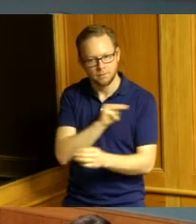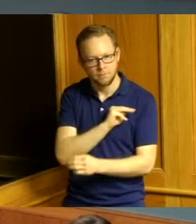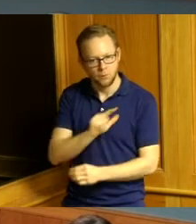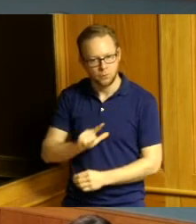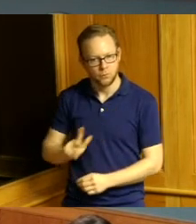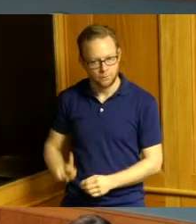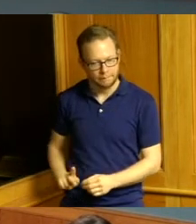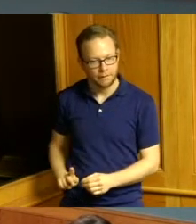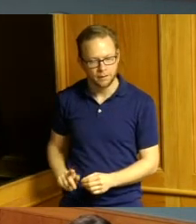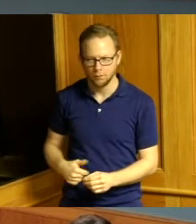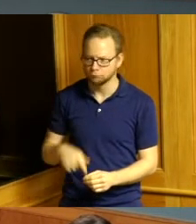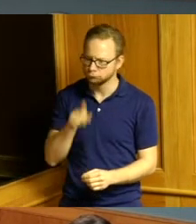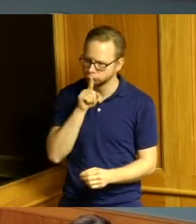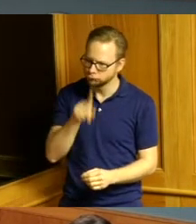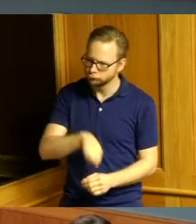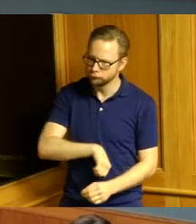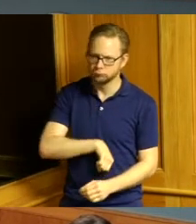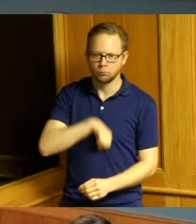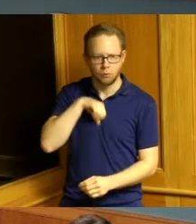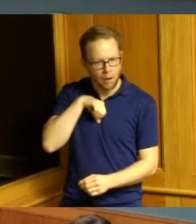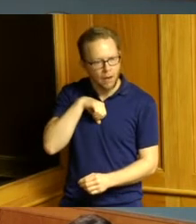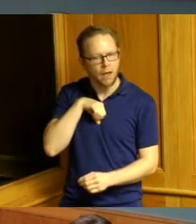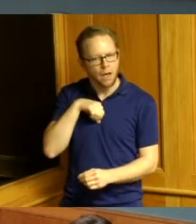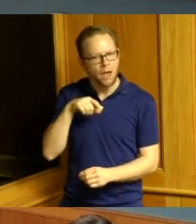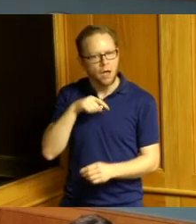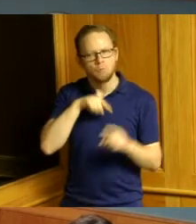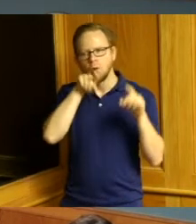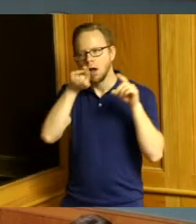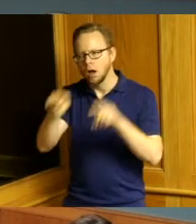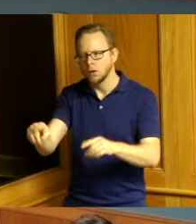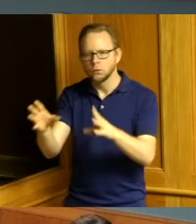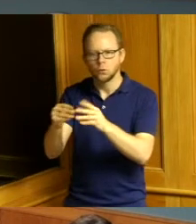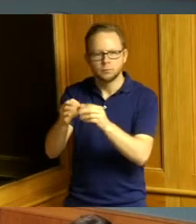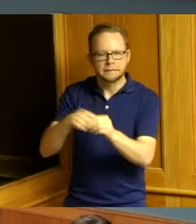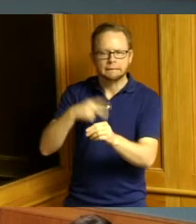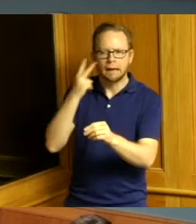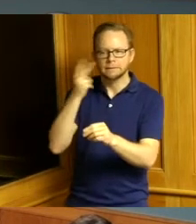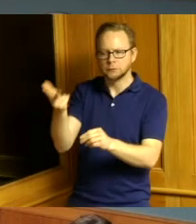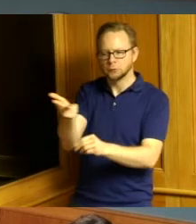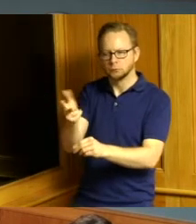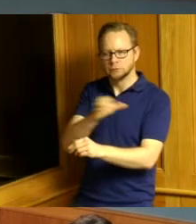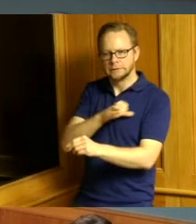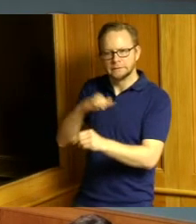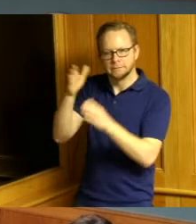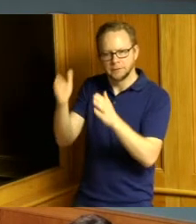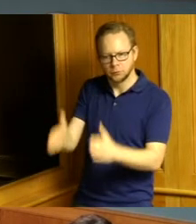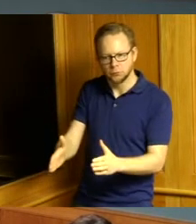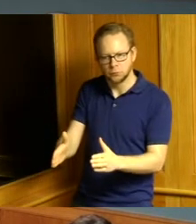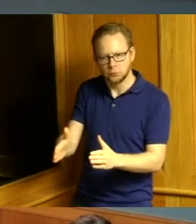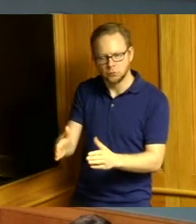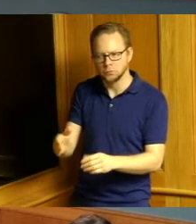really proud when I go to the meetings and I see our three Commissioners walking in the footsteps